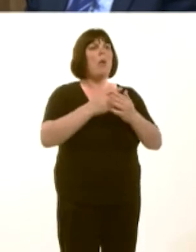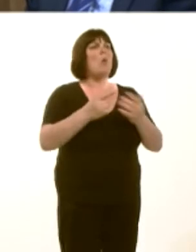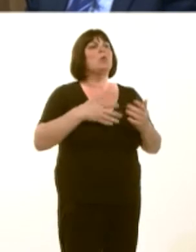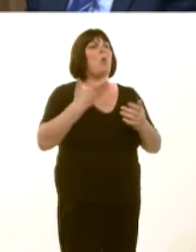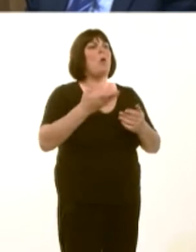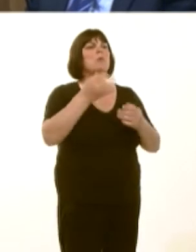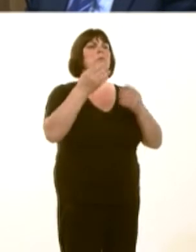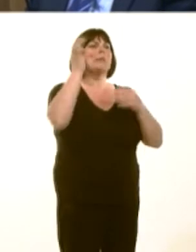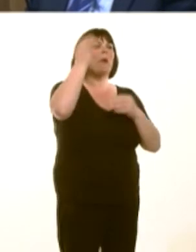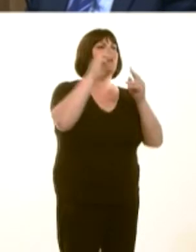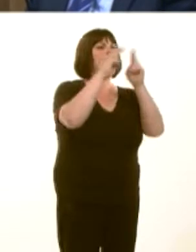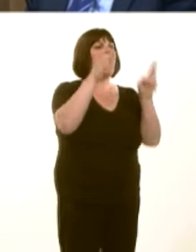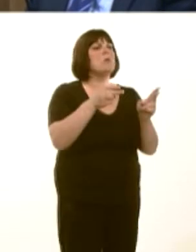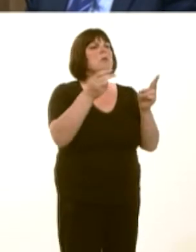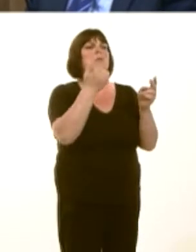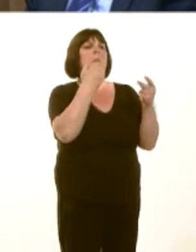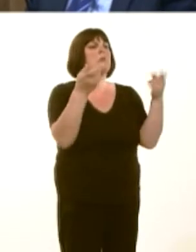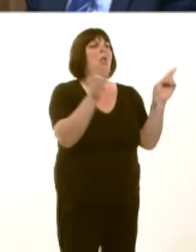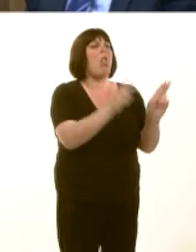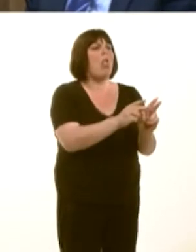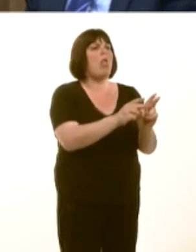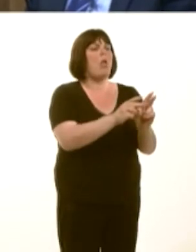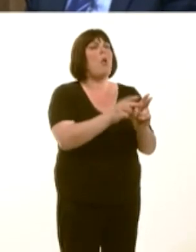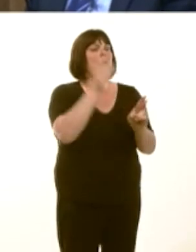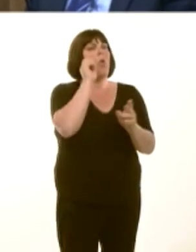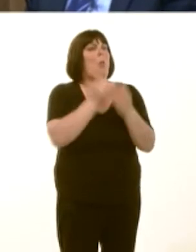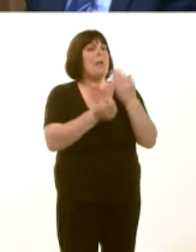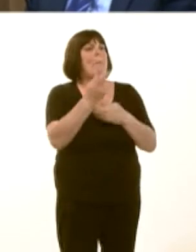We know that that would be the case if English policies were applied here and, of course,